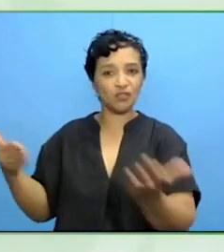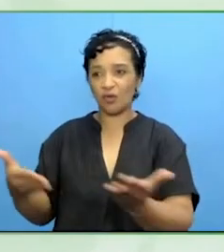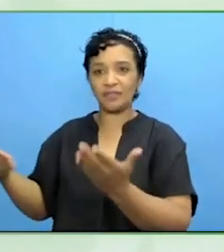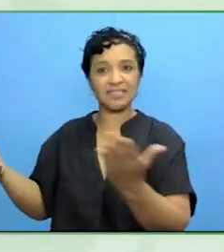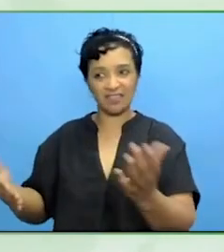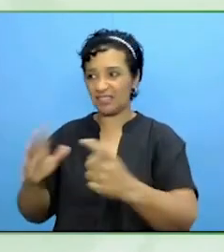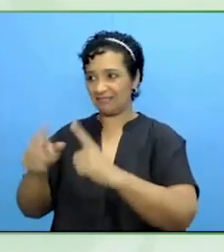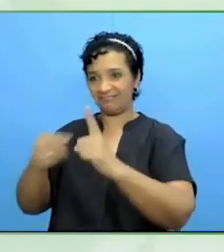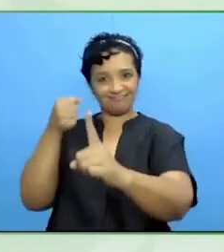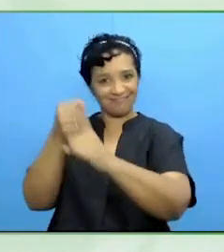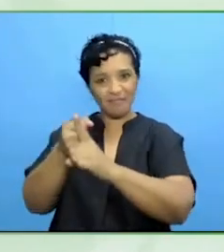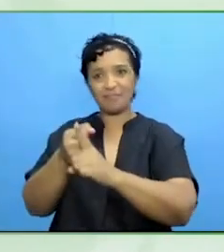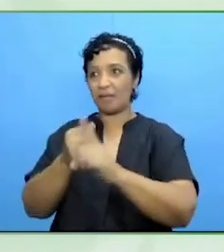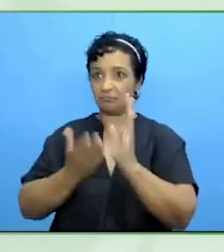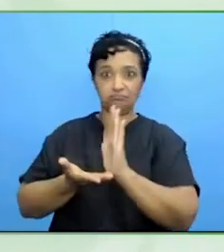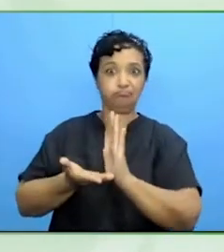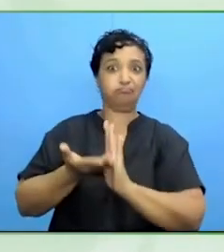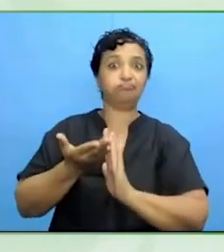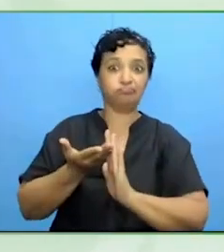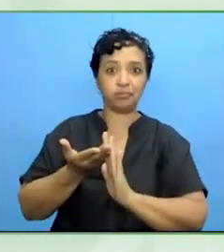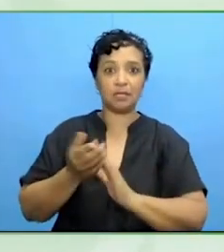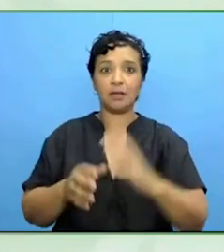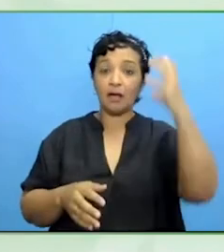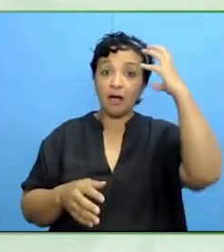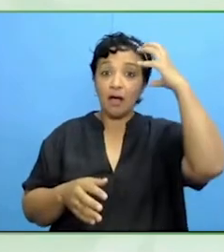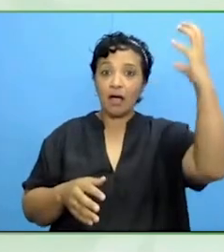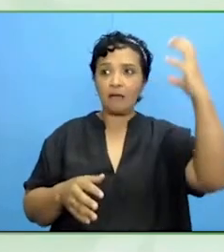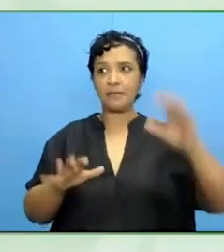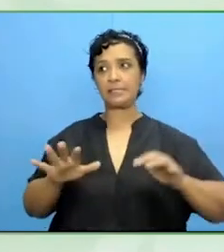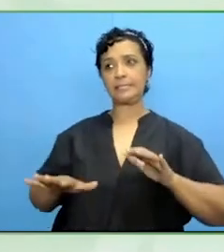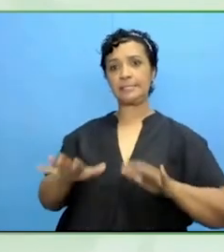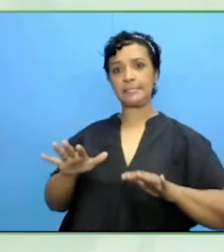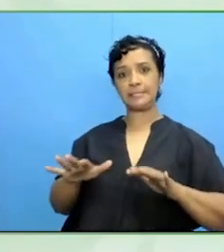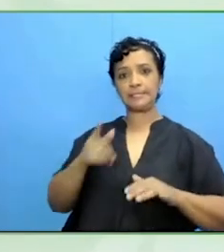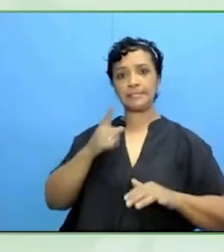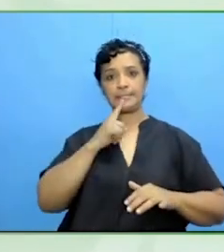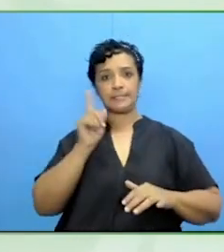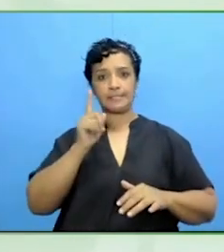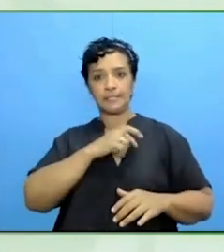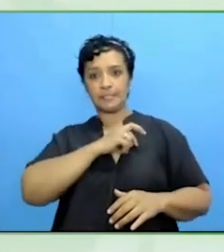Authorities hesitating with investment because there are so many other needs.